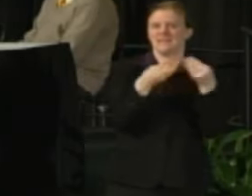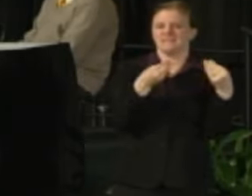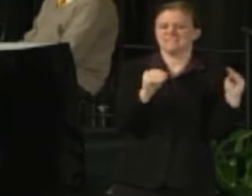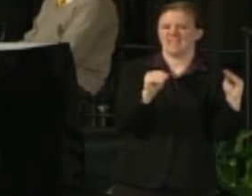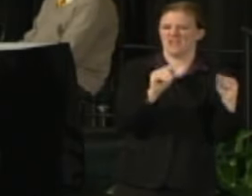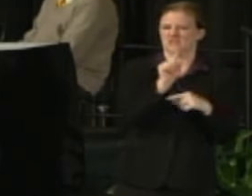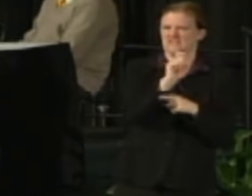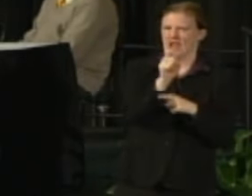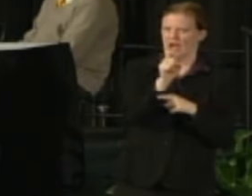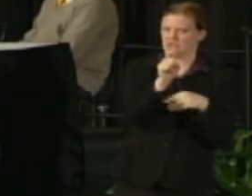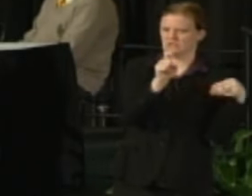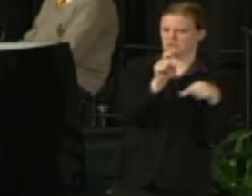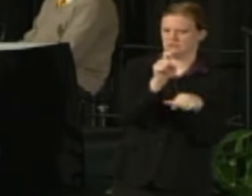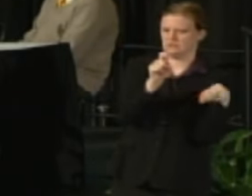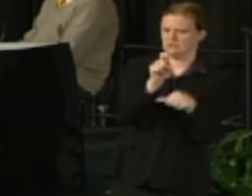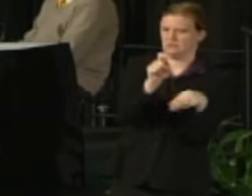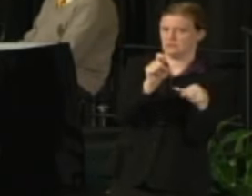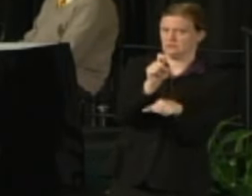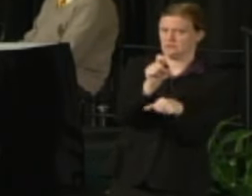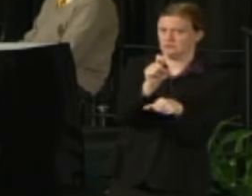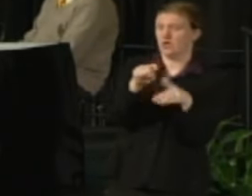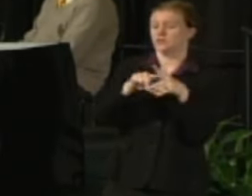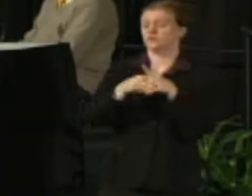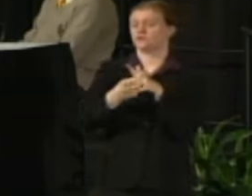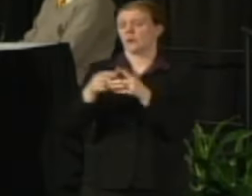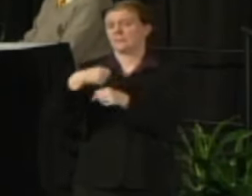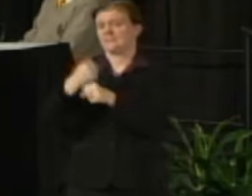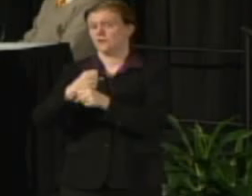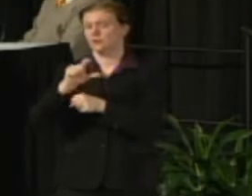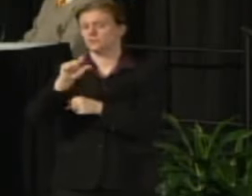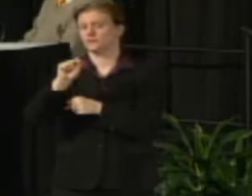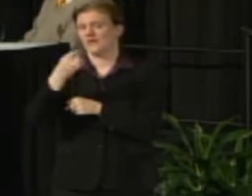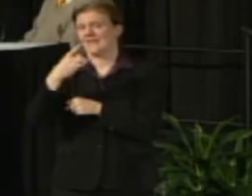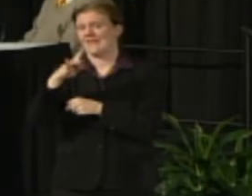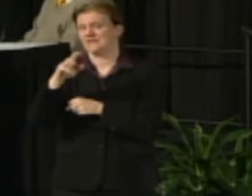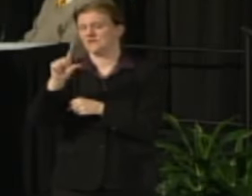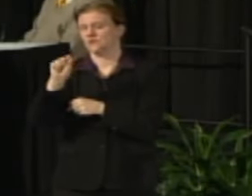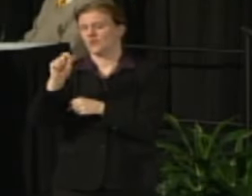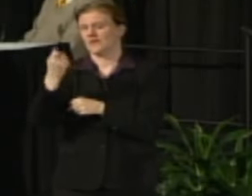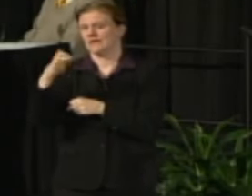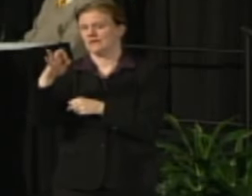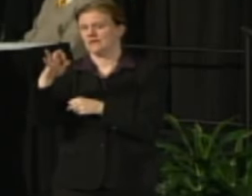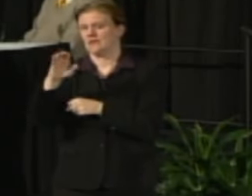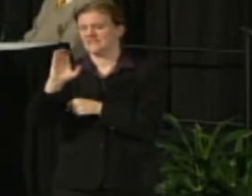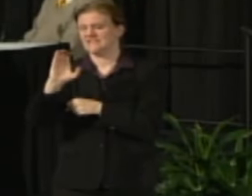Eventually starting in FY 18/19 there would be a CPI escalator that would take effect.